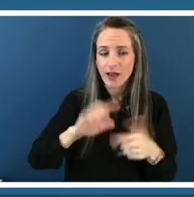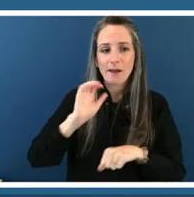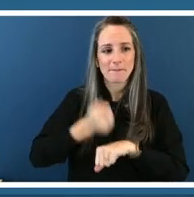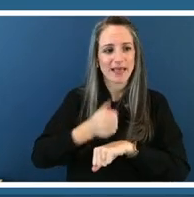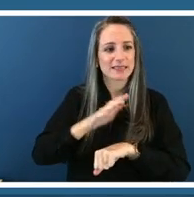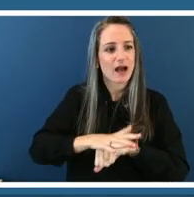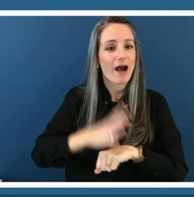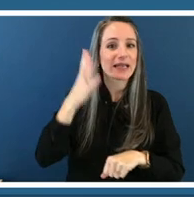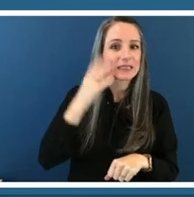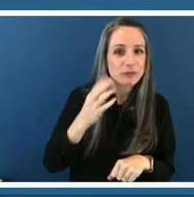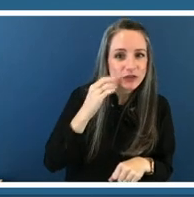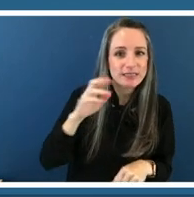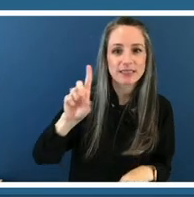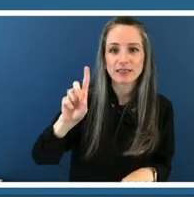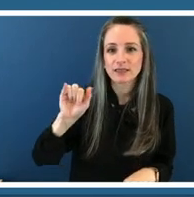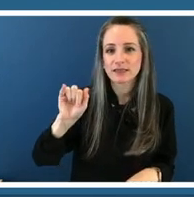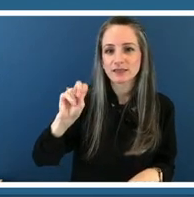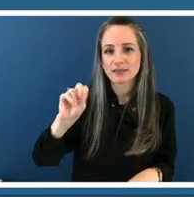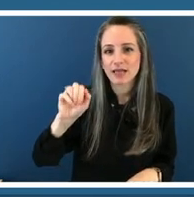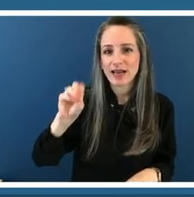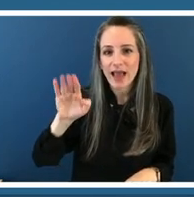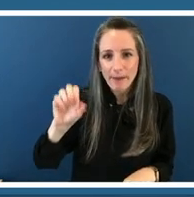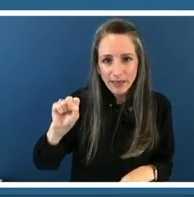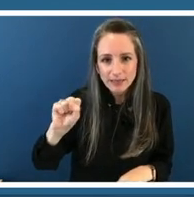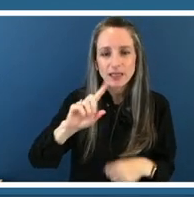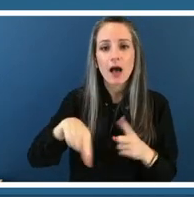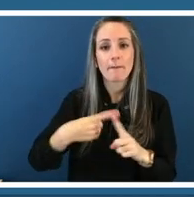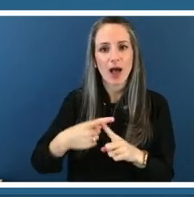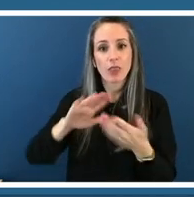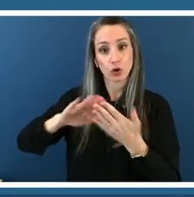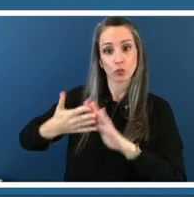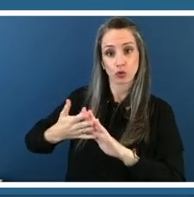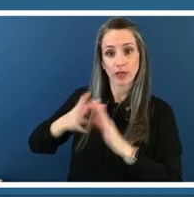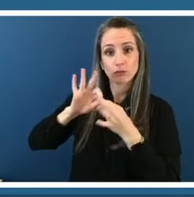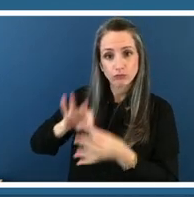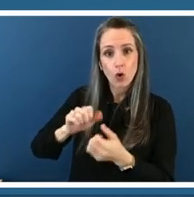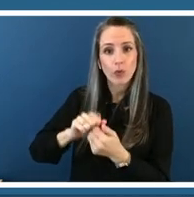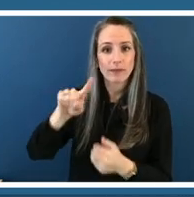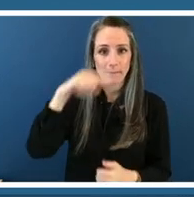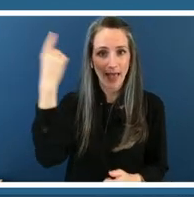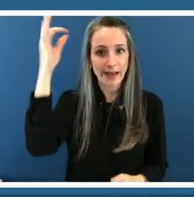community of black hair and then another one was called school